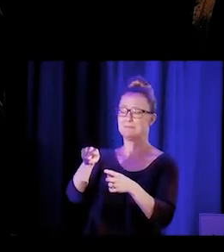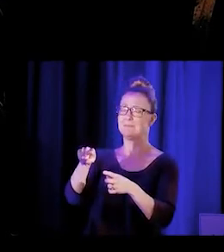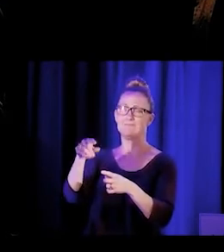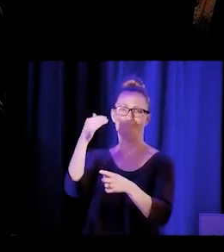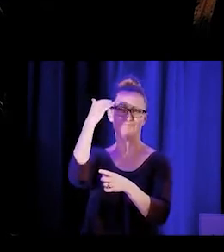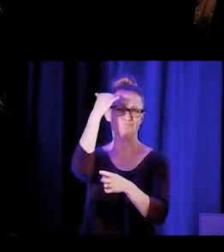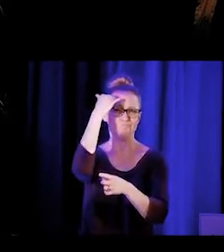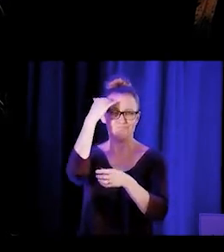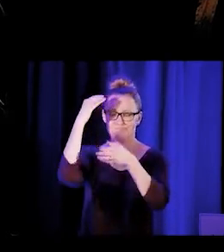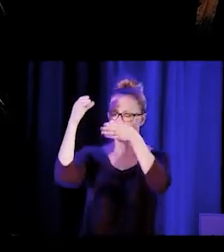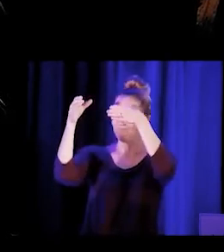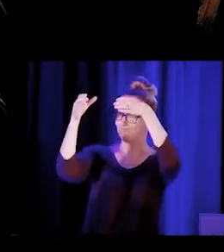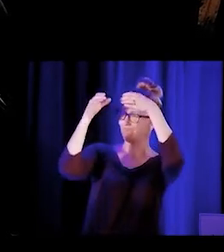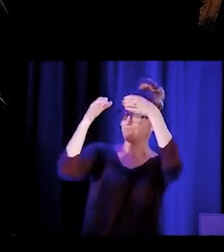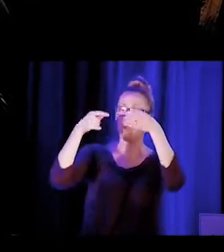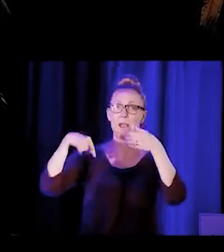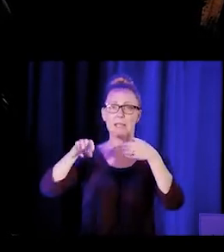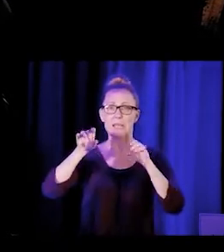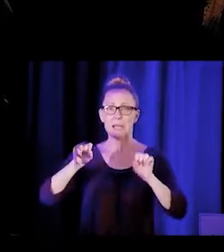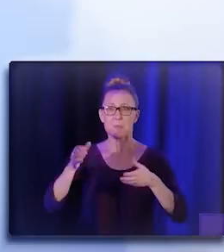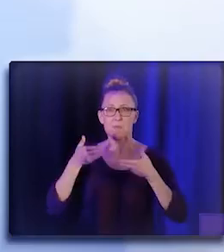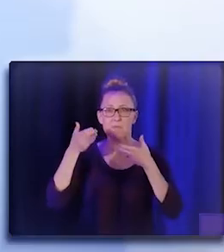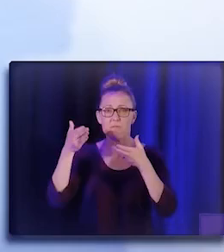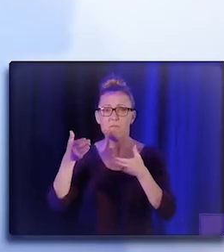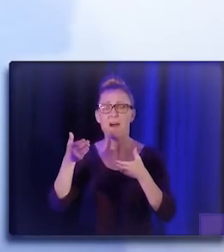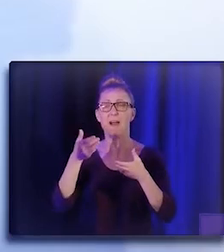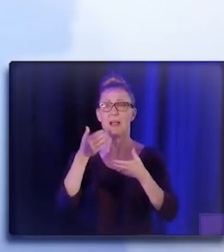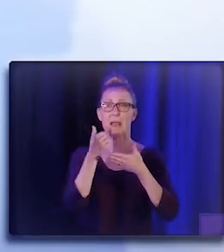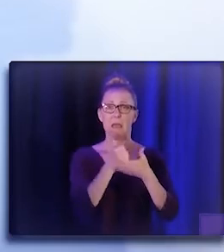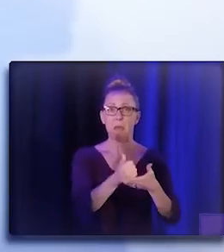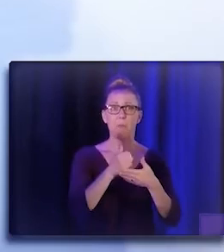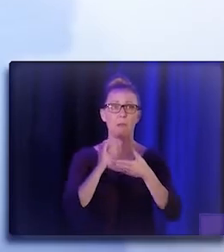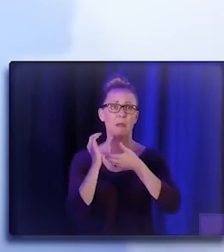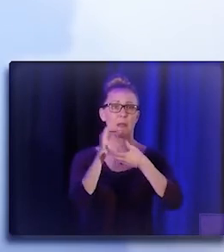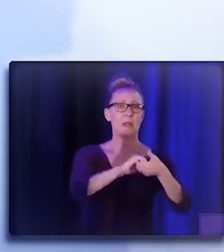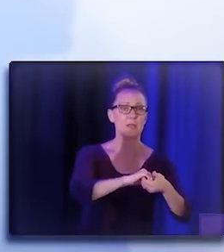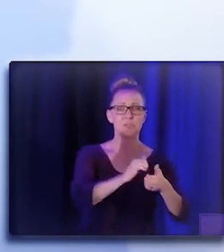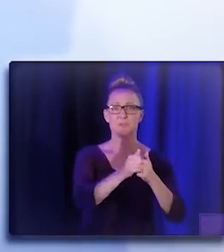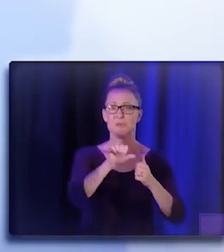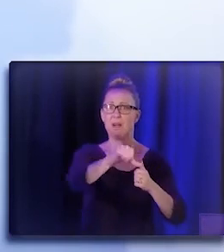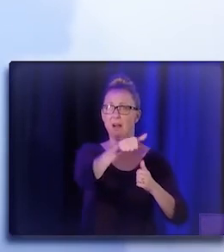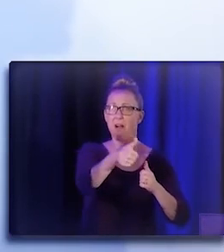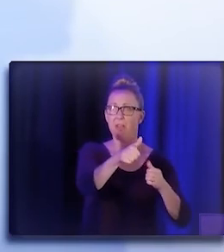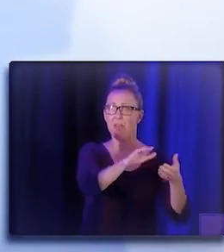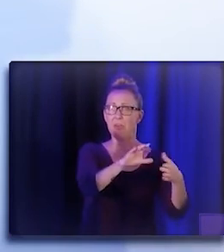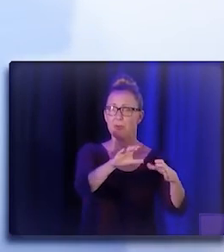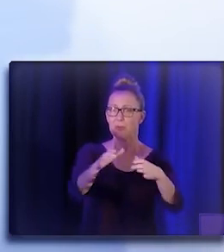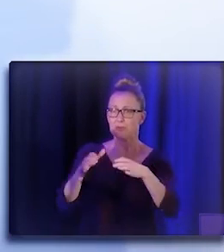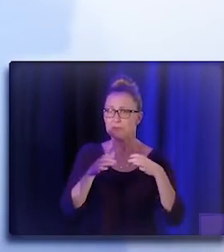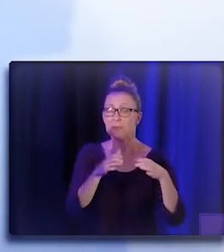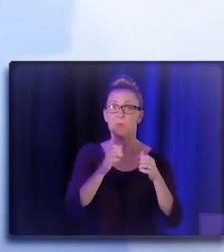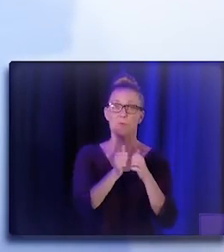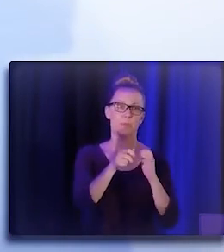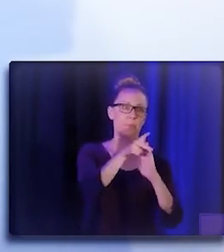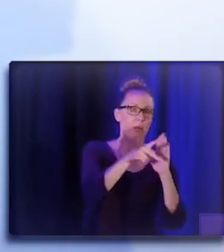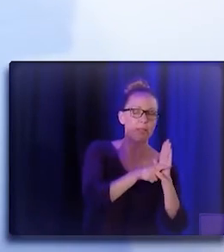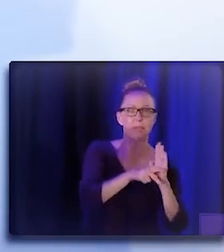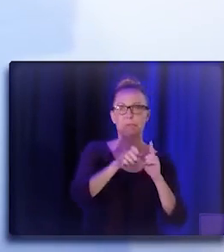and amplify the work of other entities in regards to their policies, the system and environment. However, they have to be open